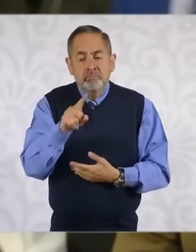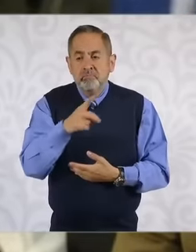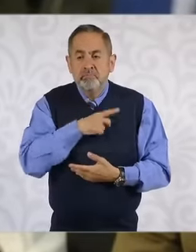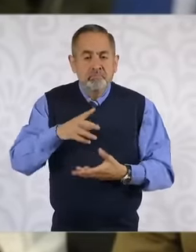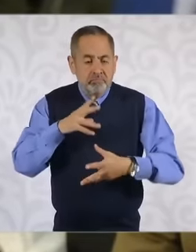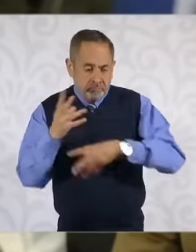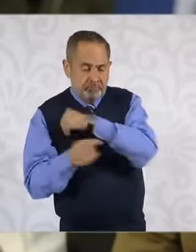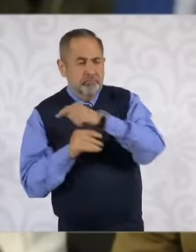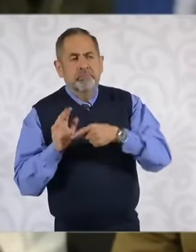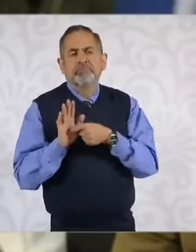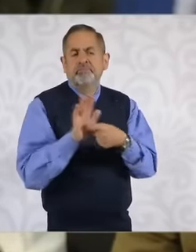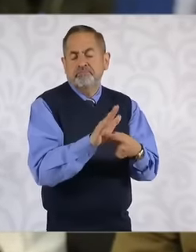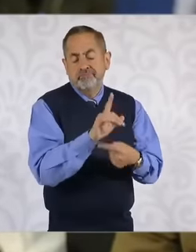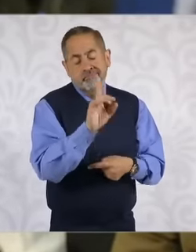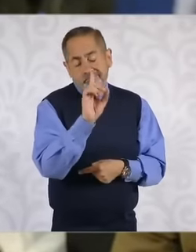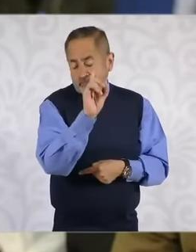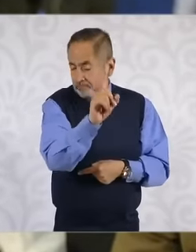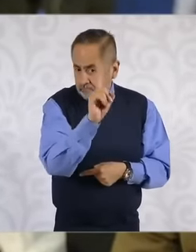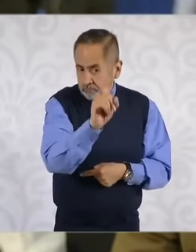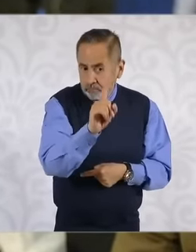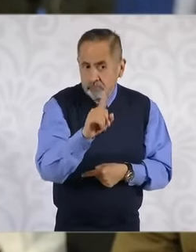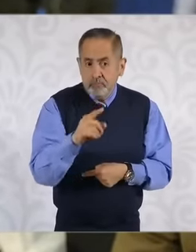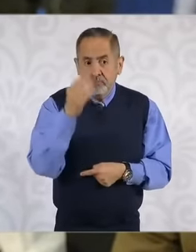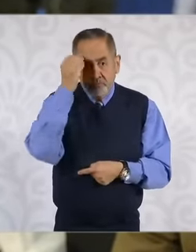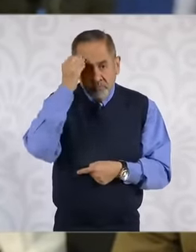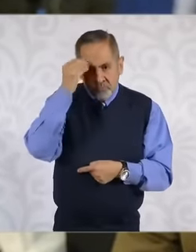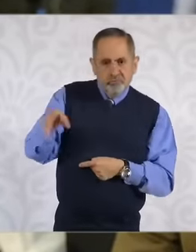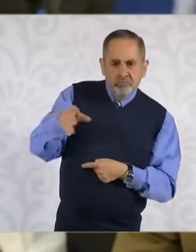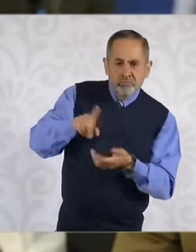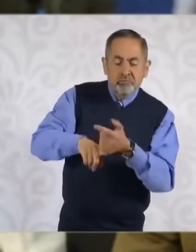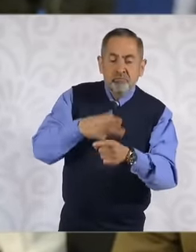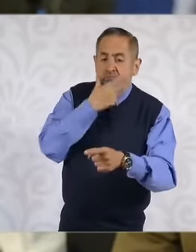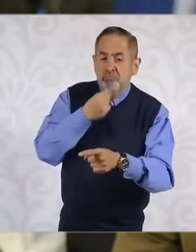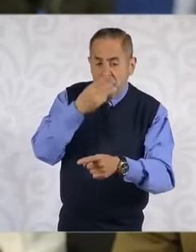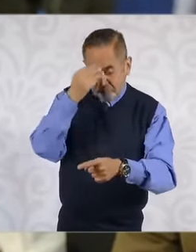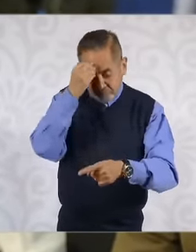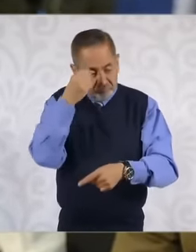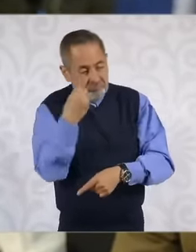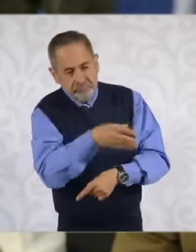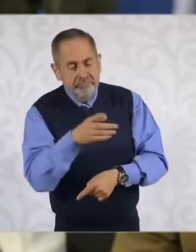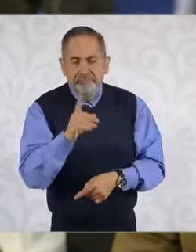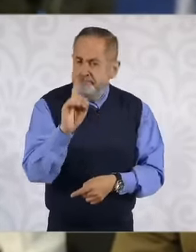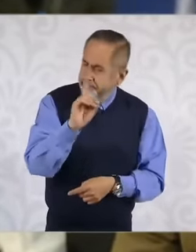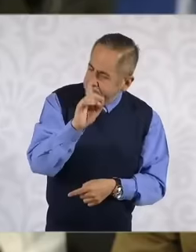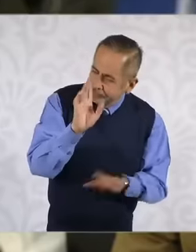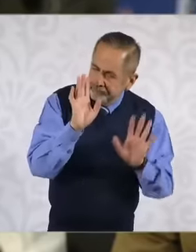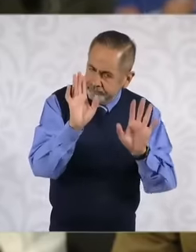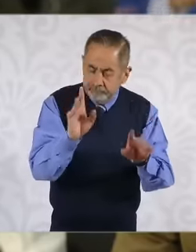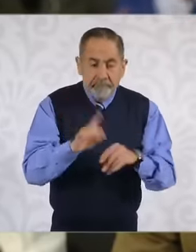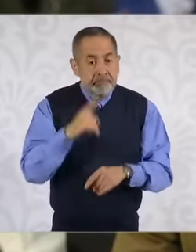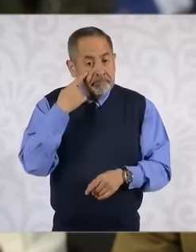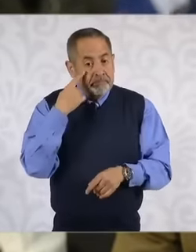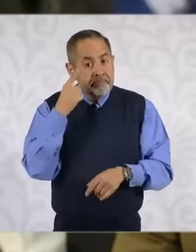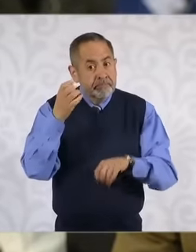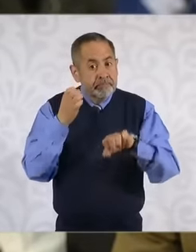that we are forgetting men and I am going to say why in the State of Morelos in the